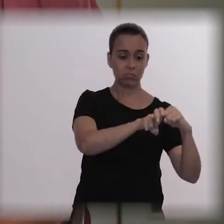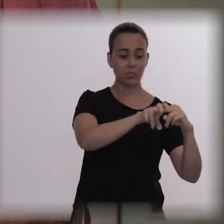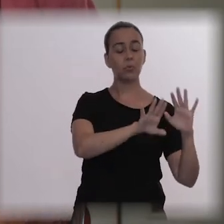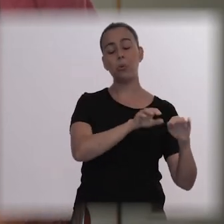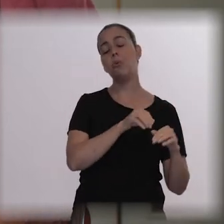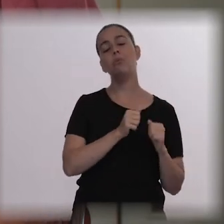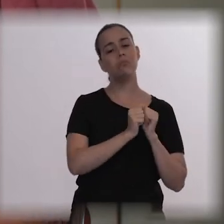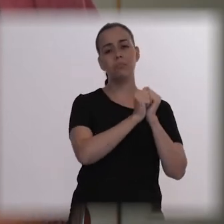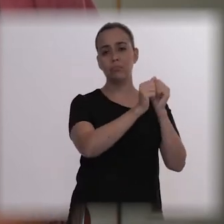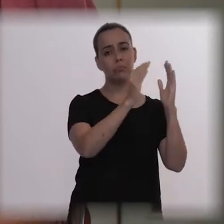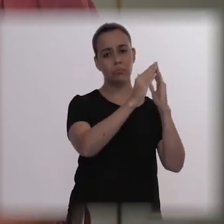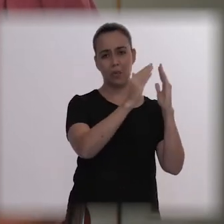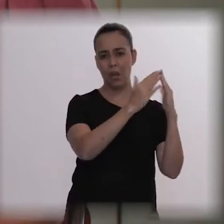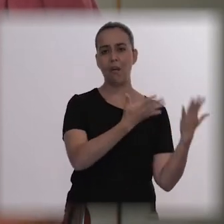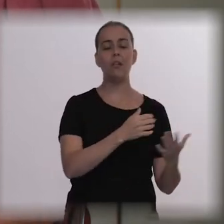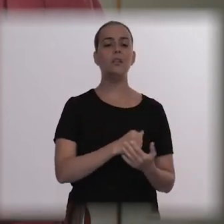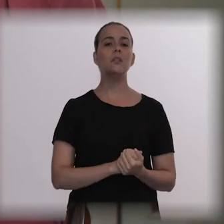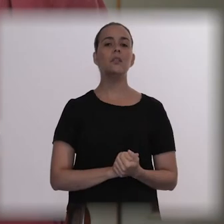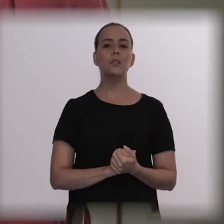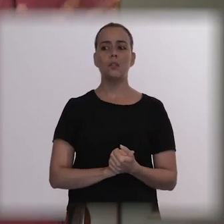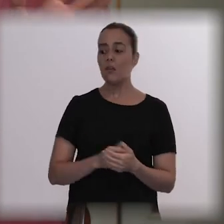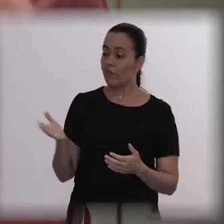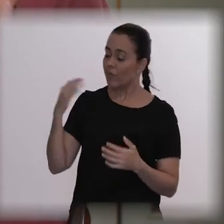We tried to make him shower, he didn't, but